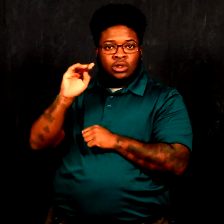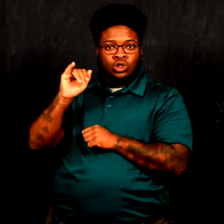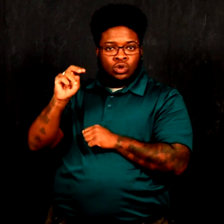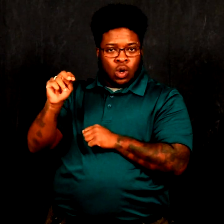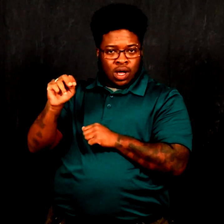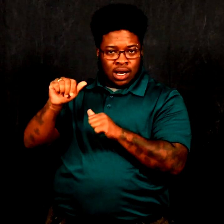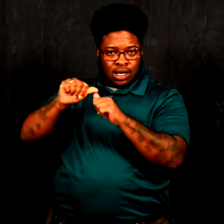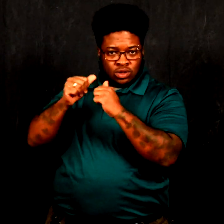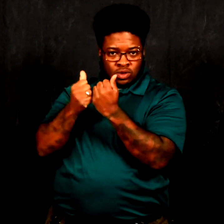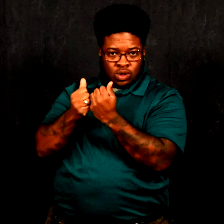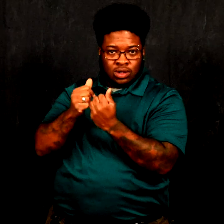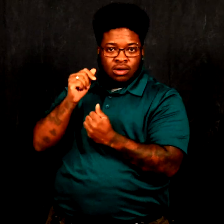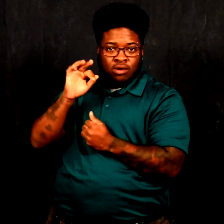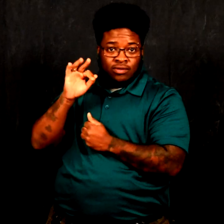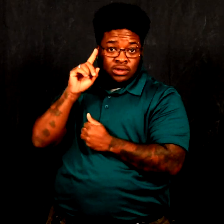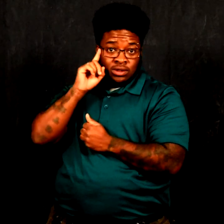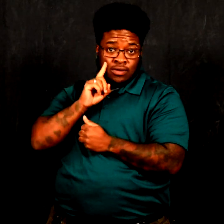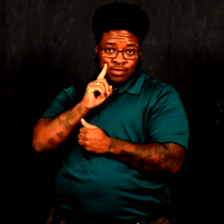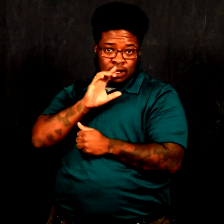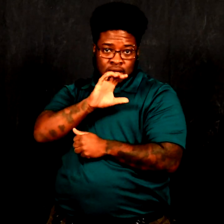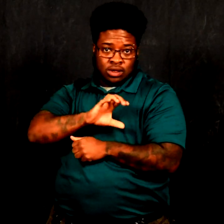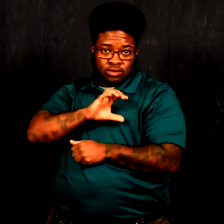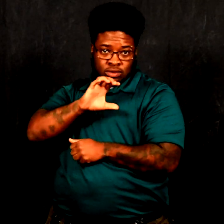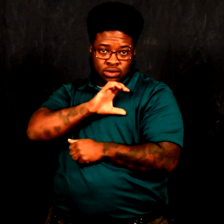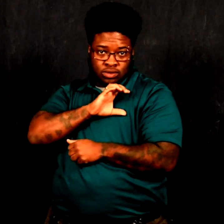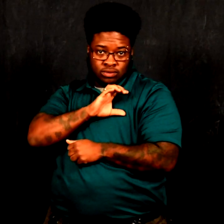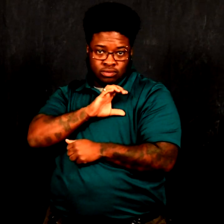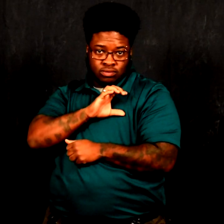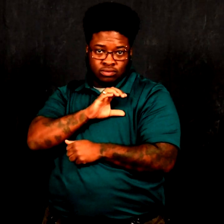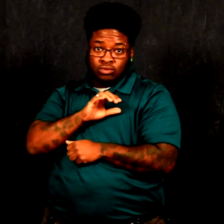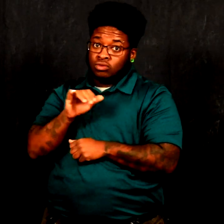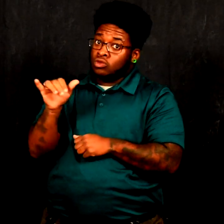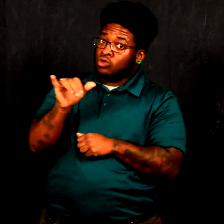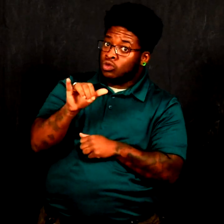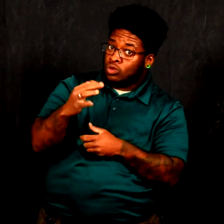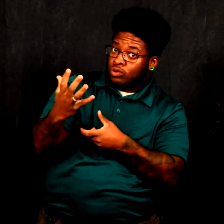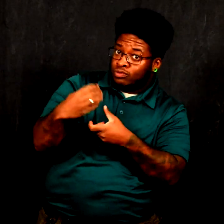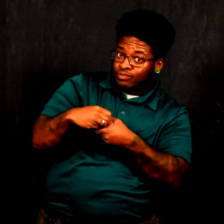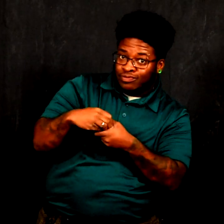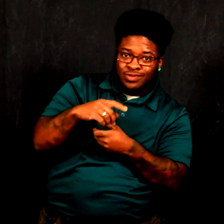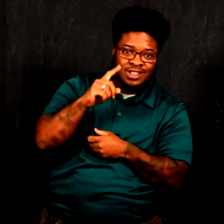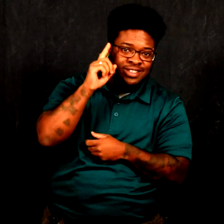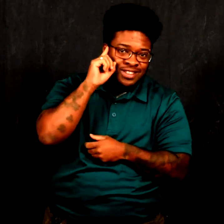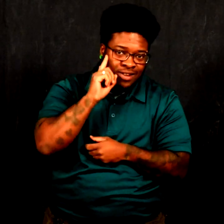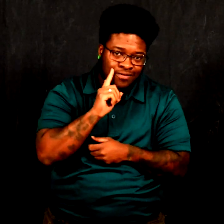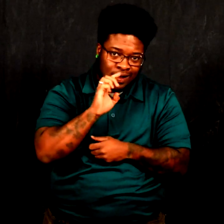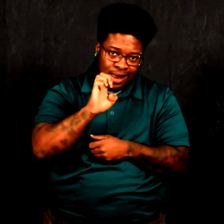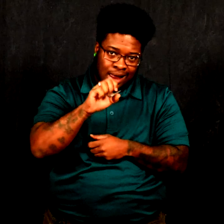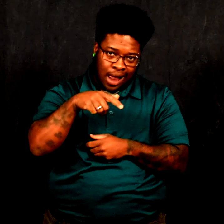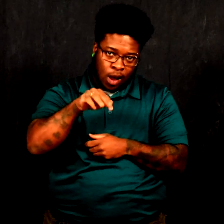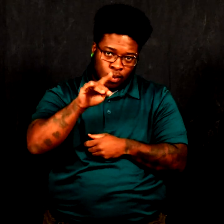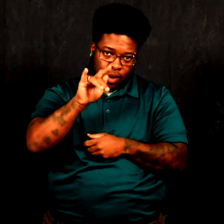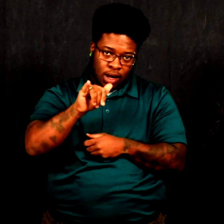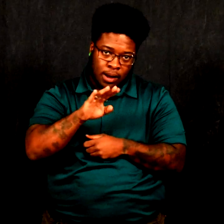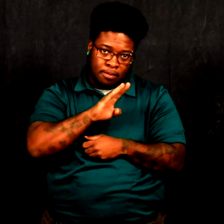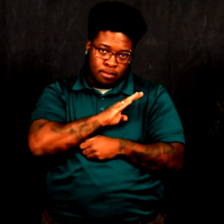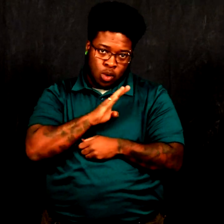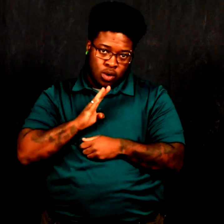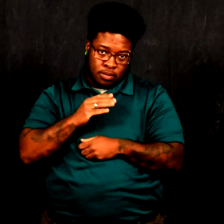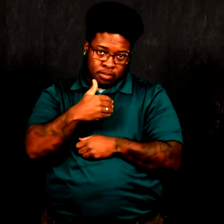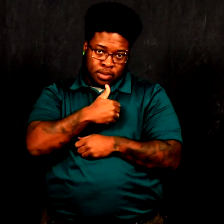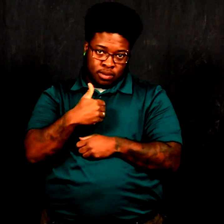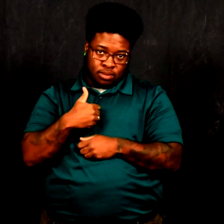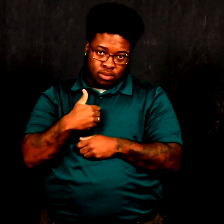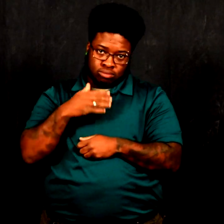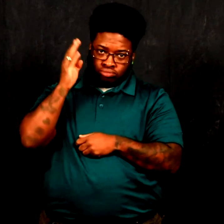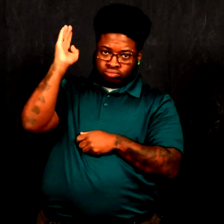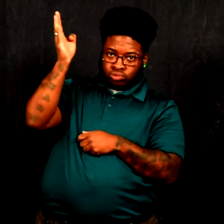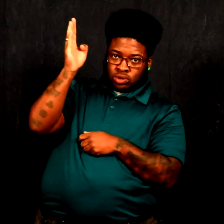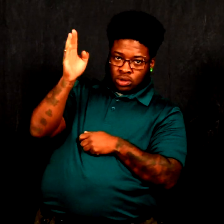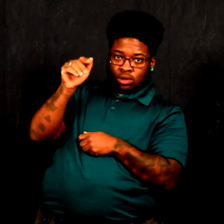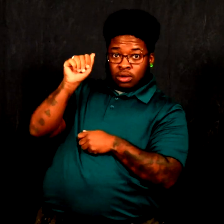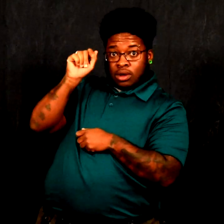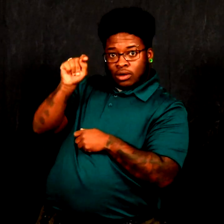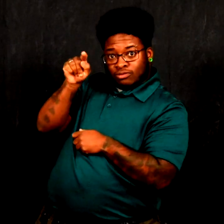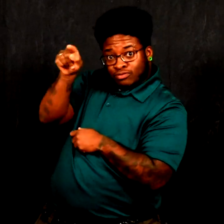of Deaf Citizens (MADC) and Deaf Equity board member, presented